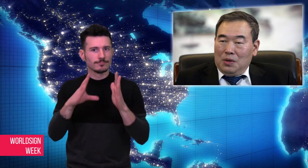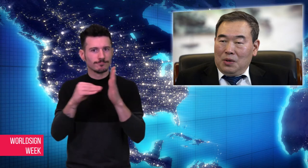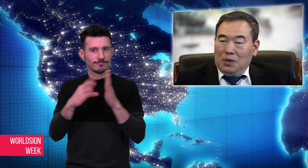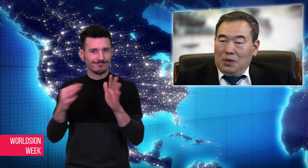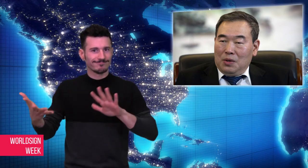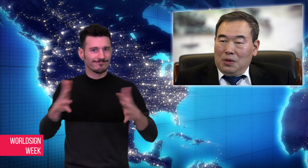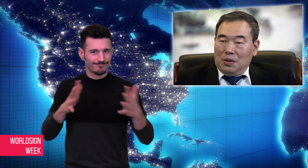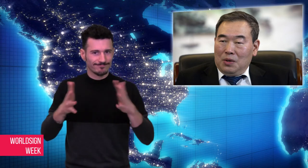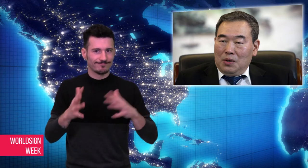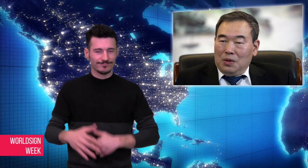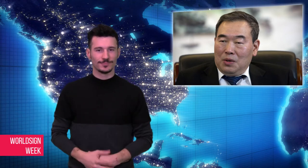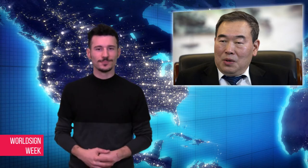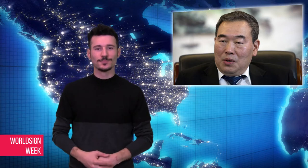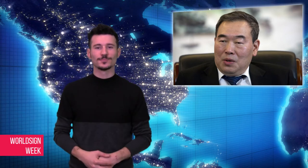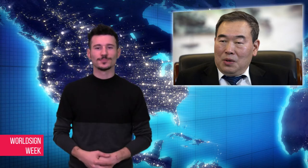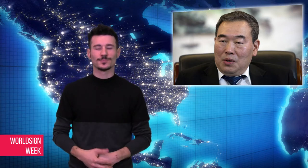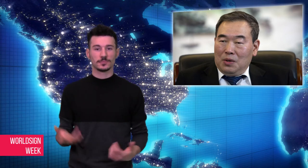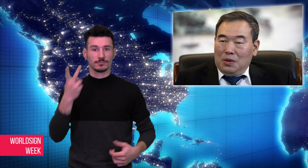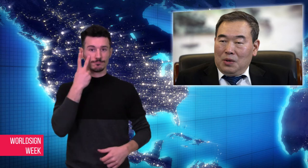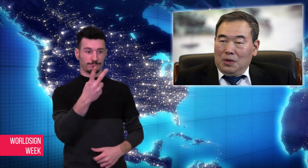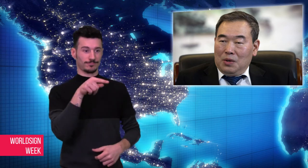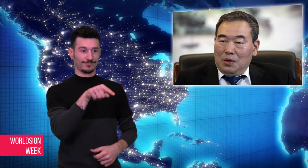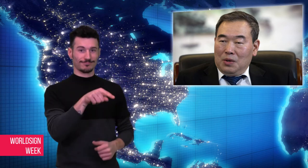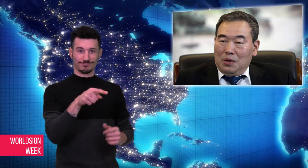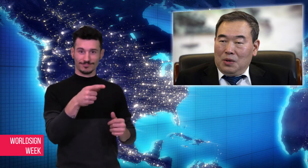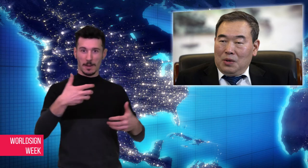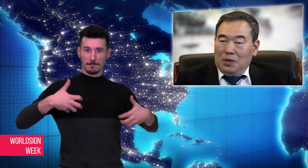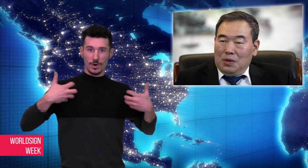have proved the hypothesis that